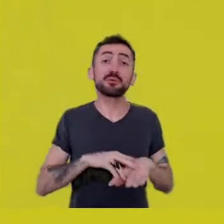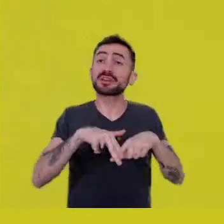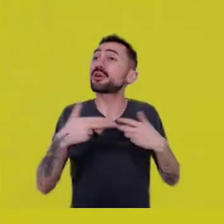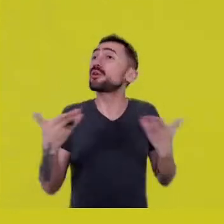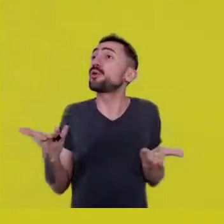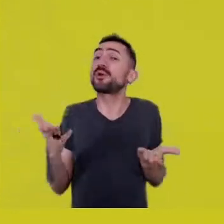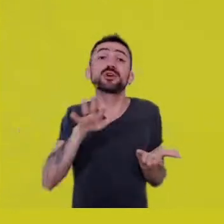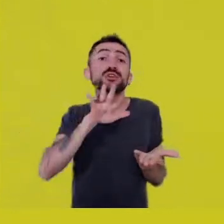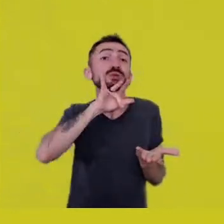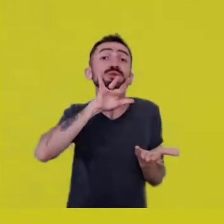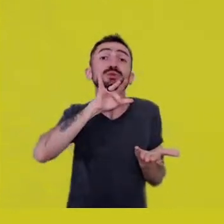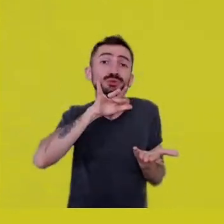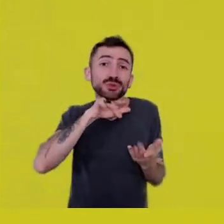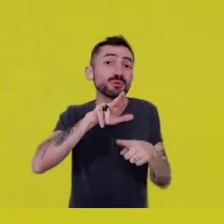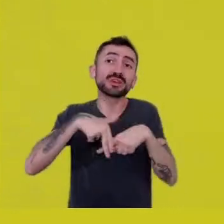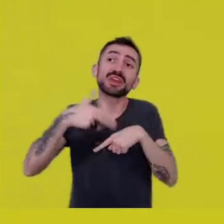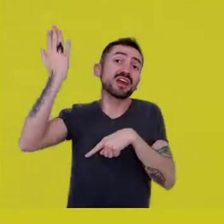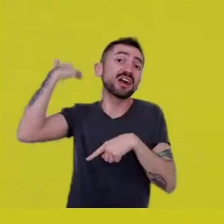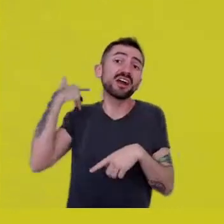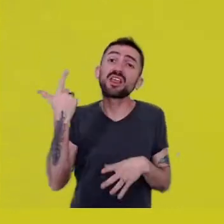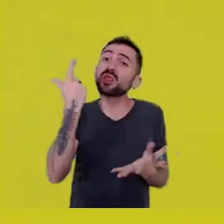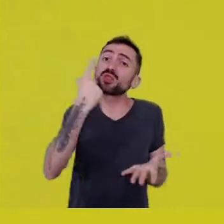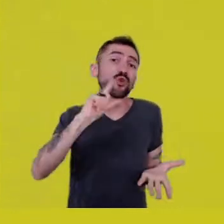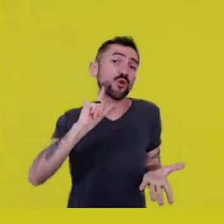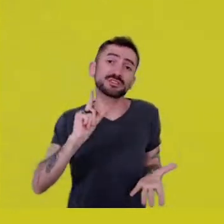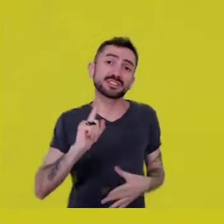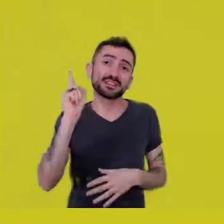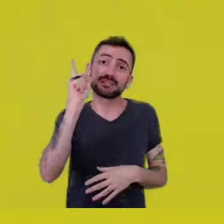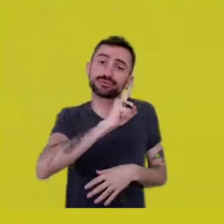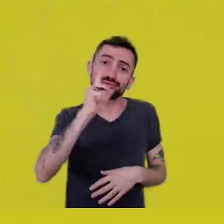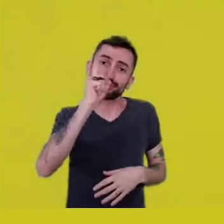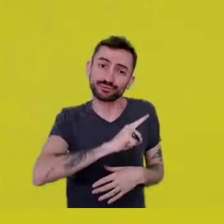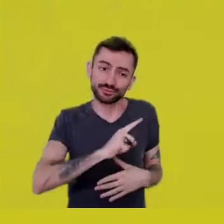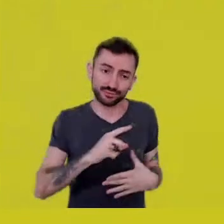And citizens don’t produce this kind of collapse.